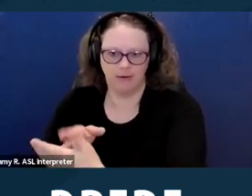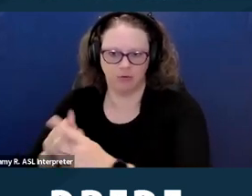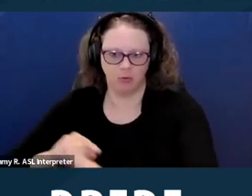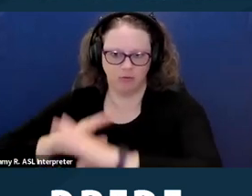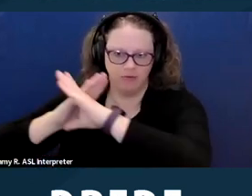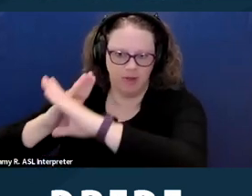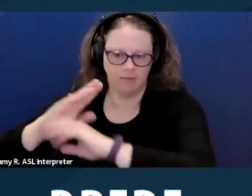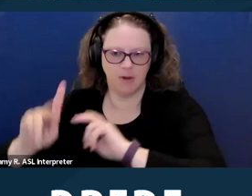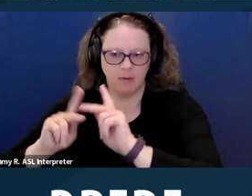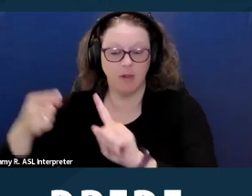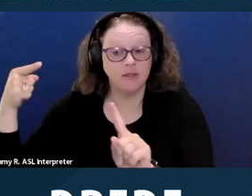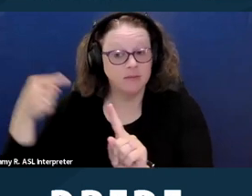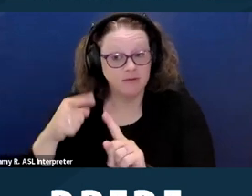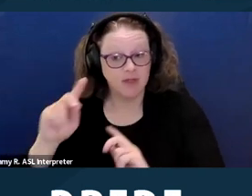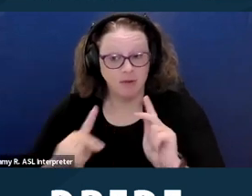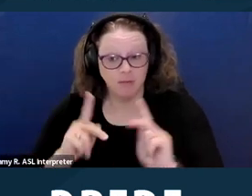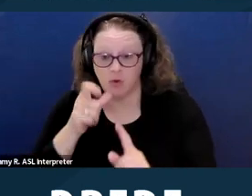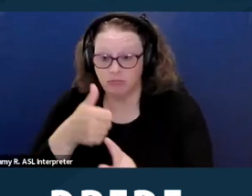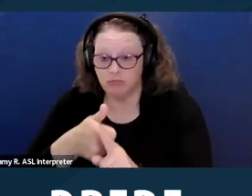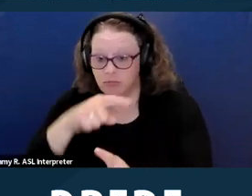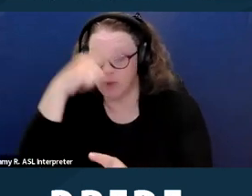especially people who are black, Latinx,